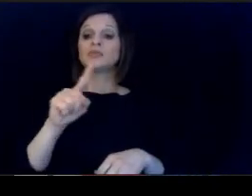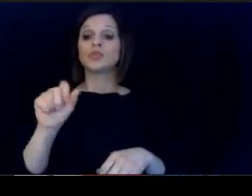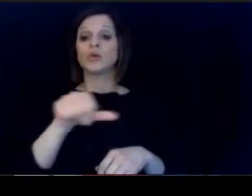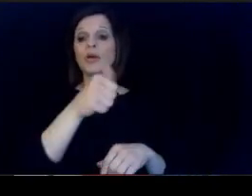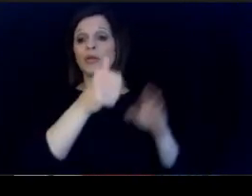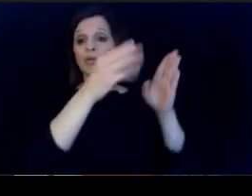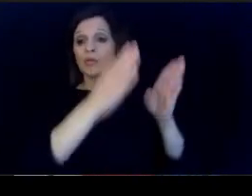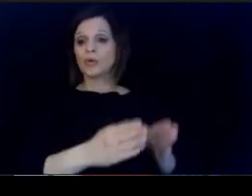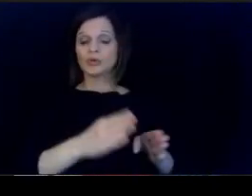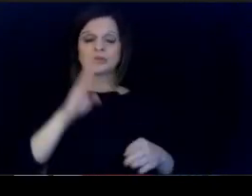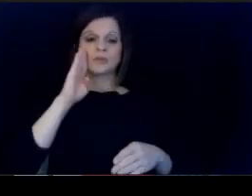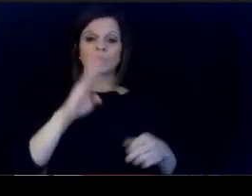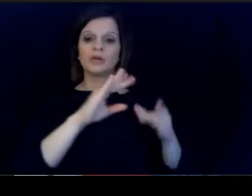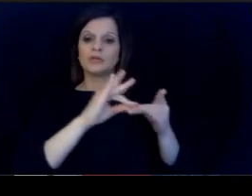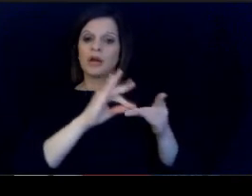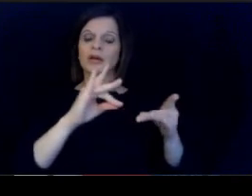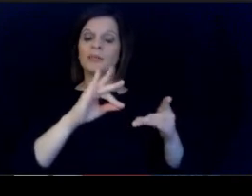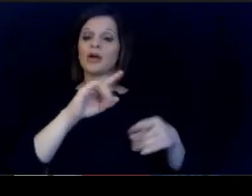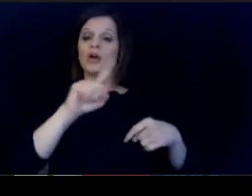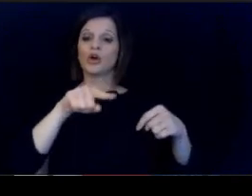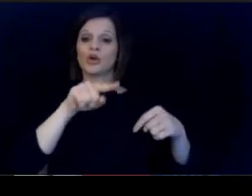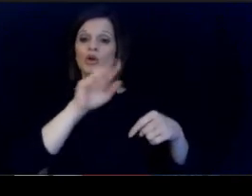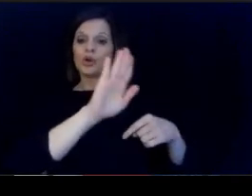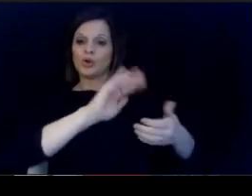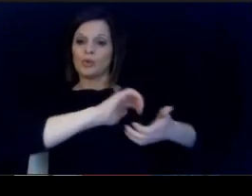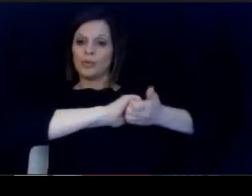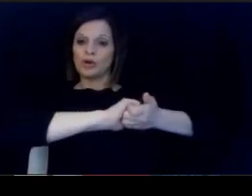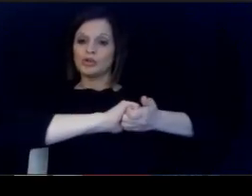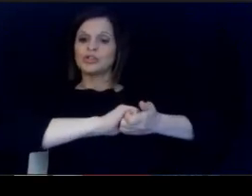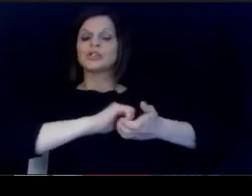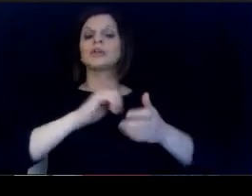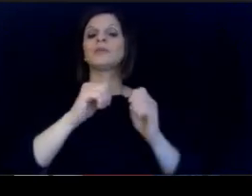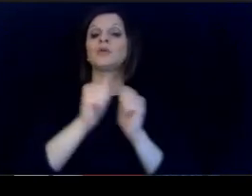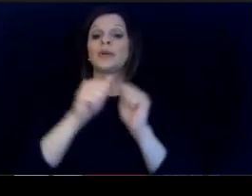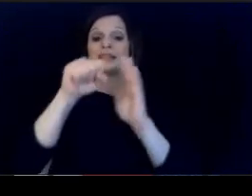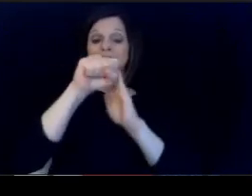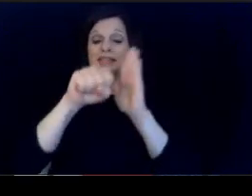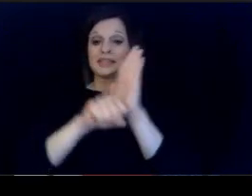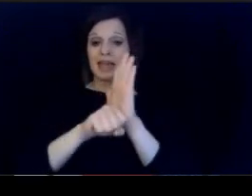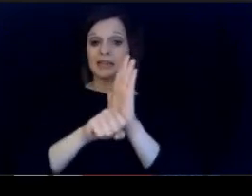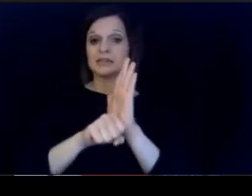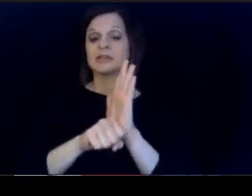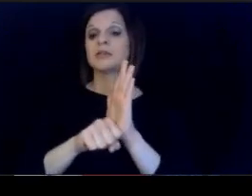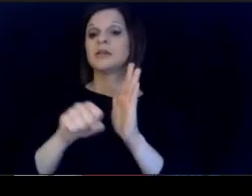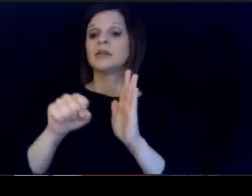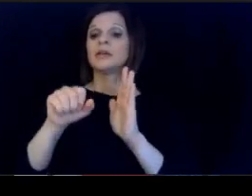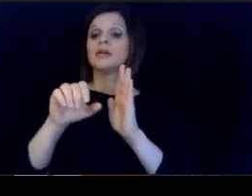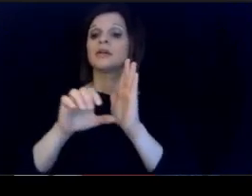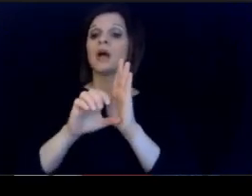us to partner more closely with the states with the Commonwealth. Historically, black colleges doctor Robinson.